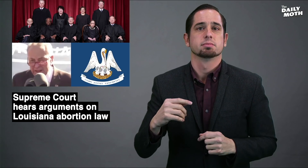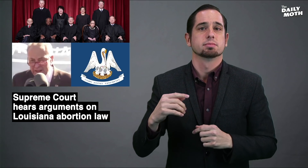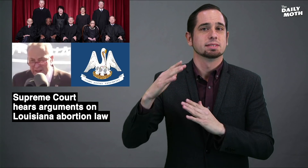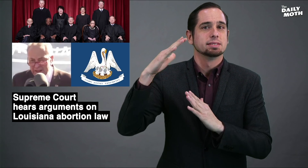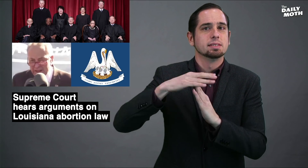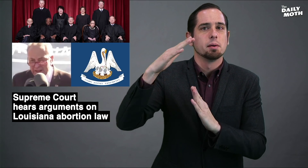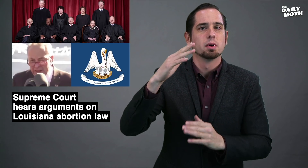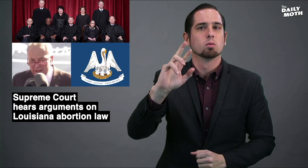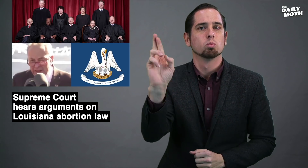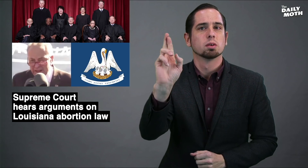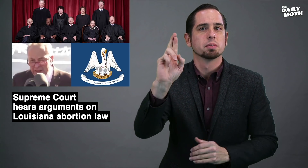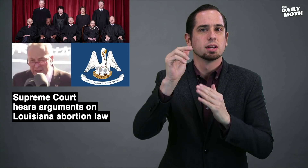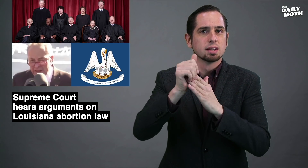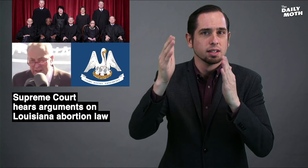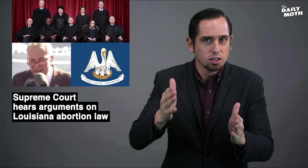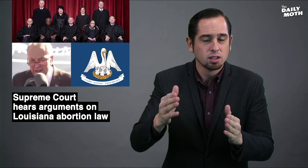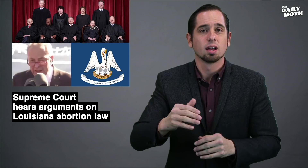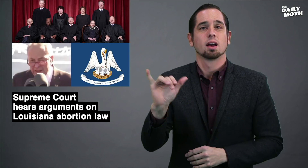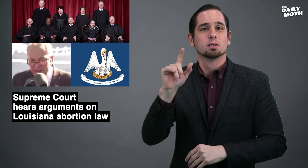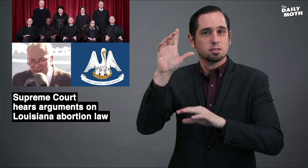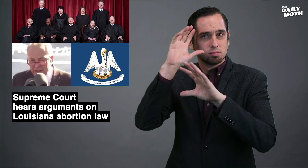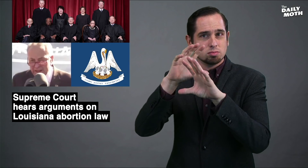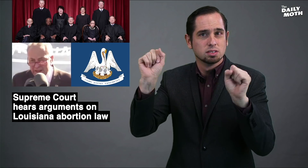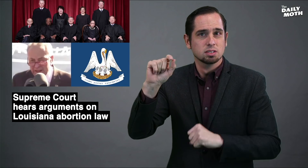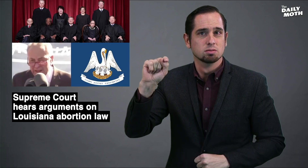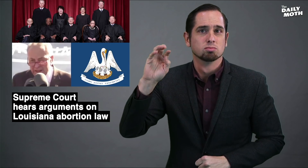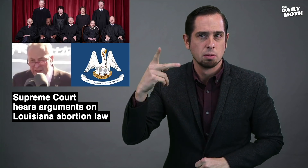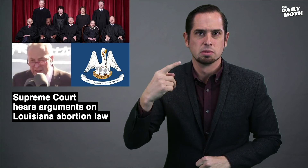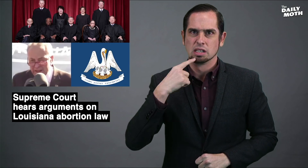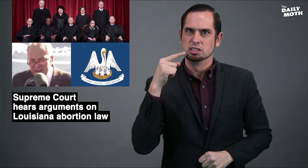Top Republican leaders and President Trump said